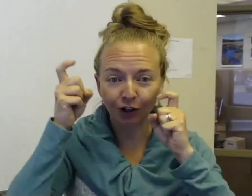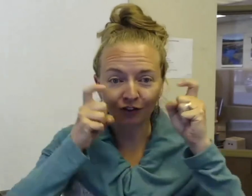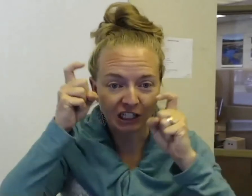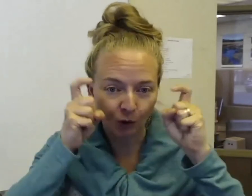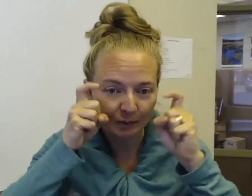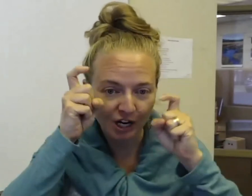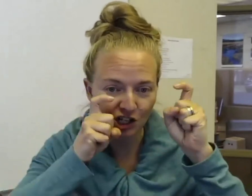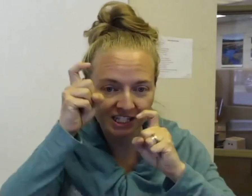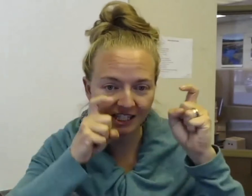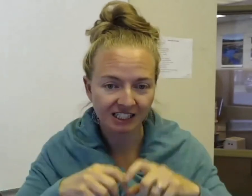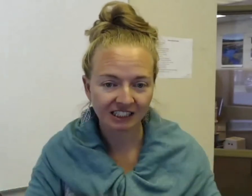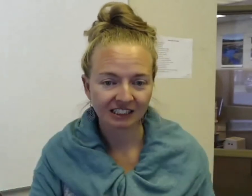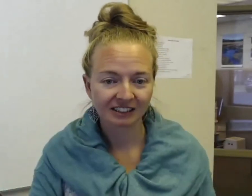their facial expressions?